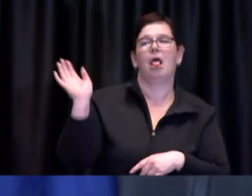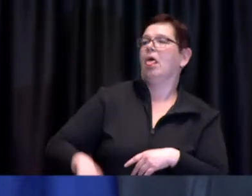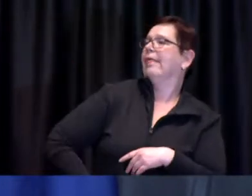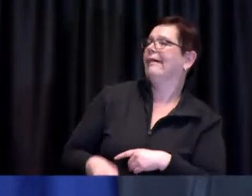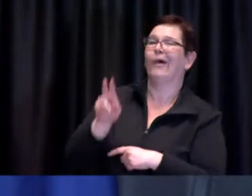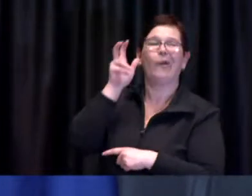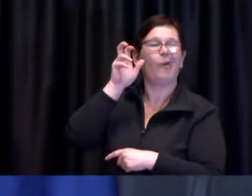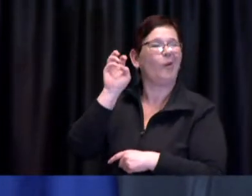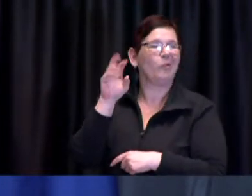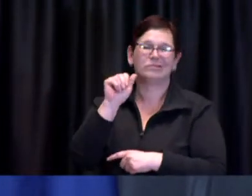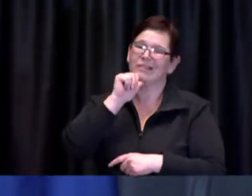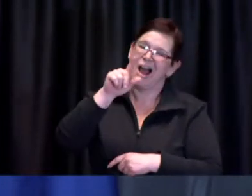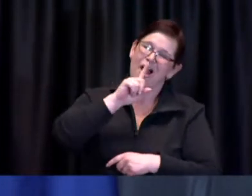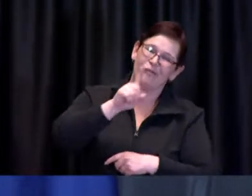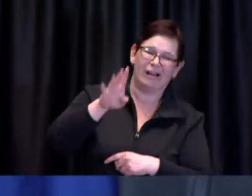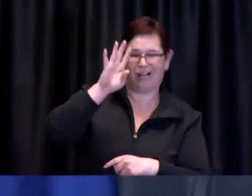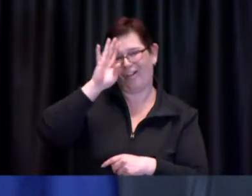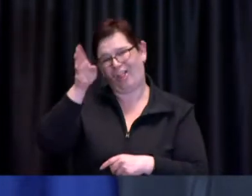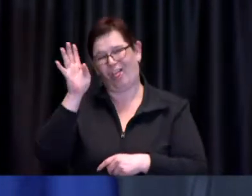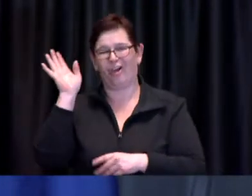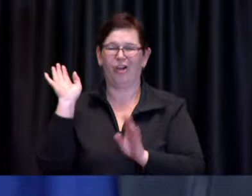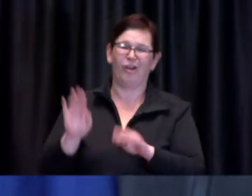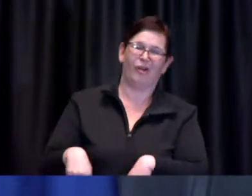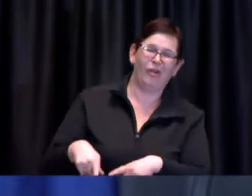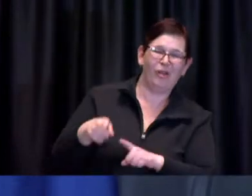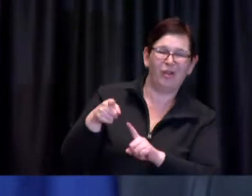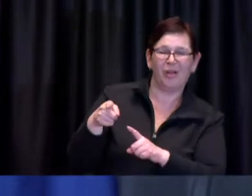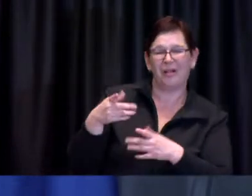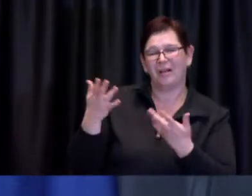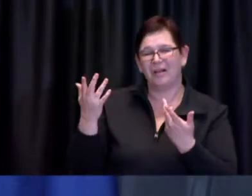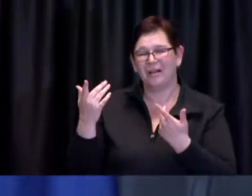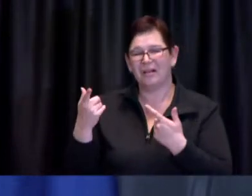person having the double lung transplant those are real people and there are many many more like them.